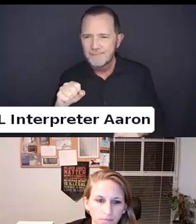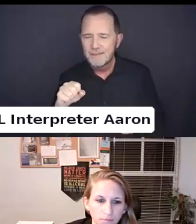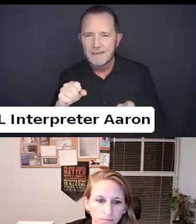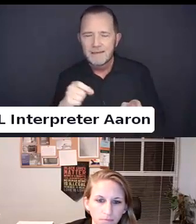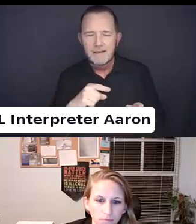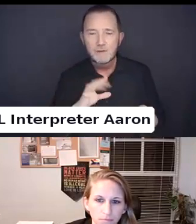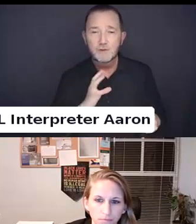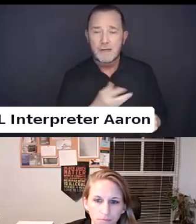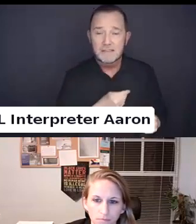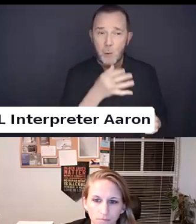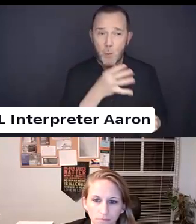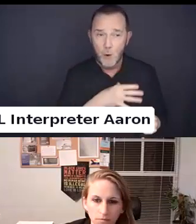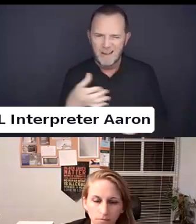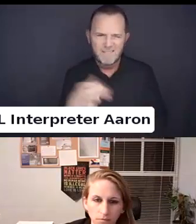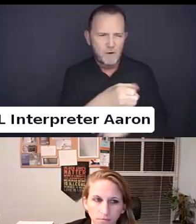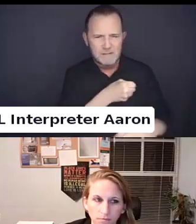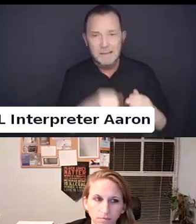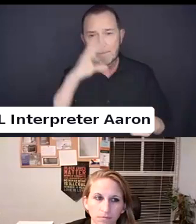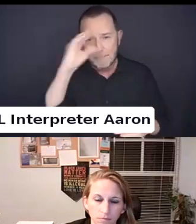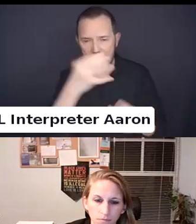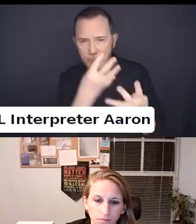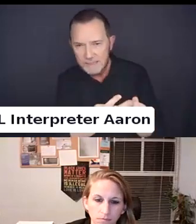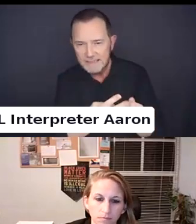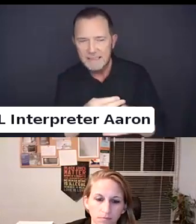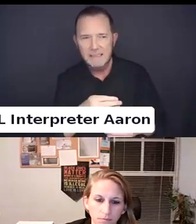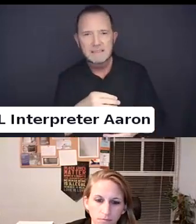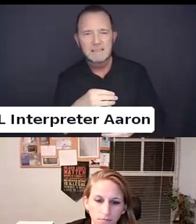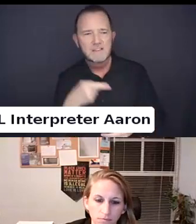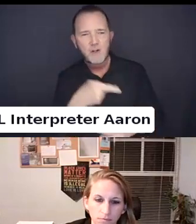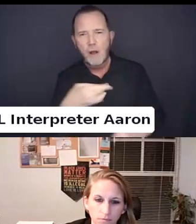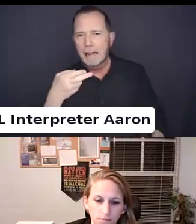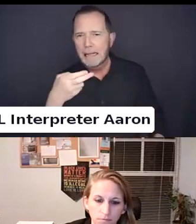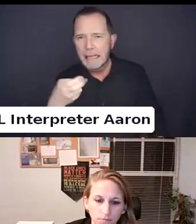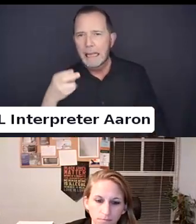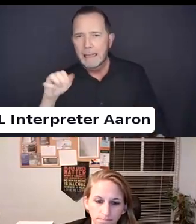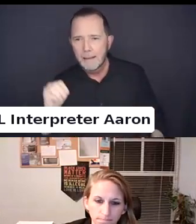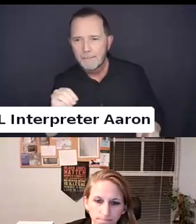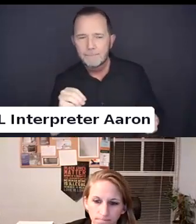Being the standard and being denied care for the crime of not having bottom surgery because